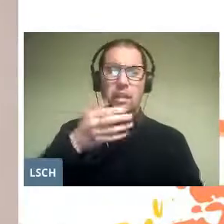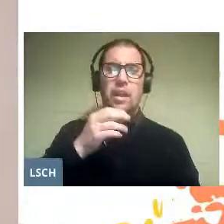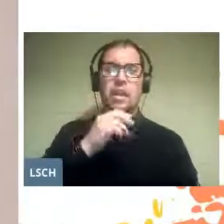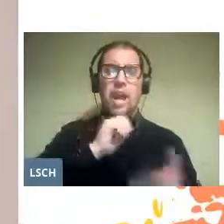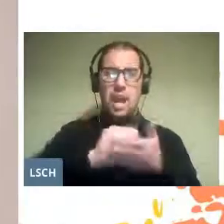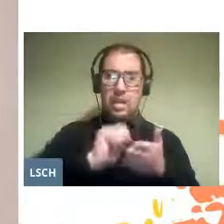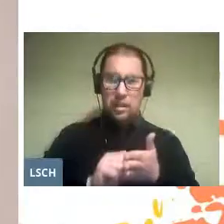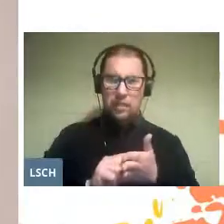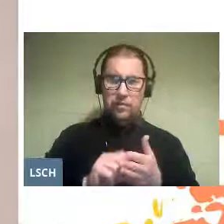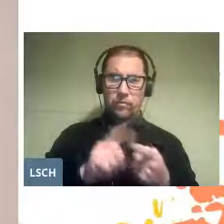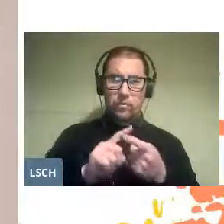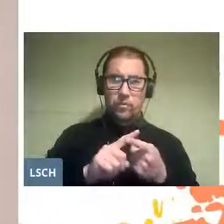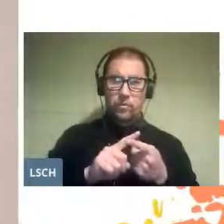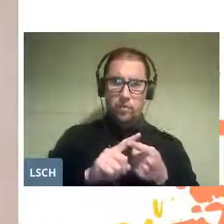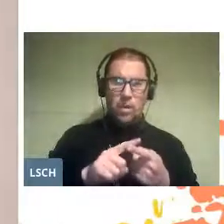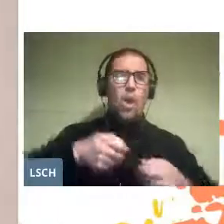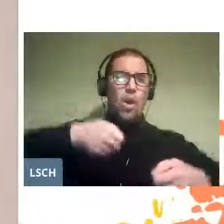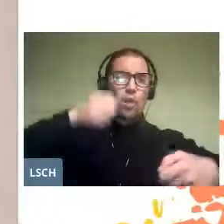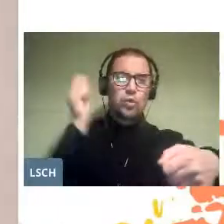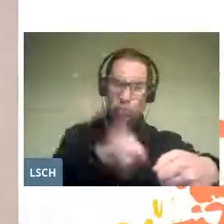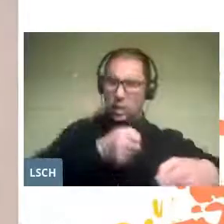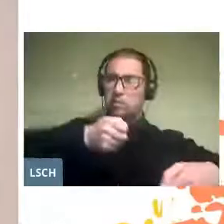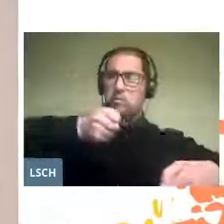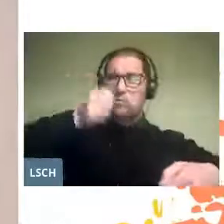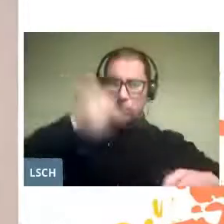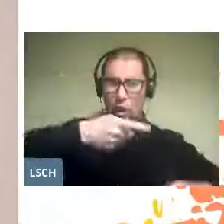Sound on the drum, we have triumphed.